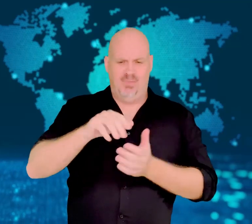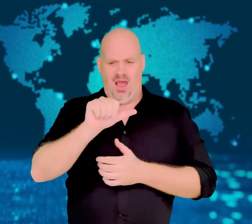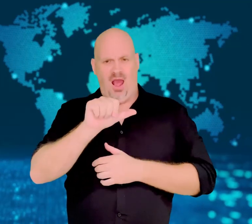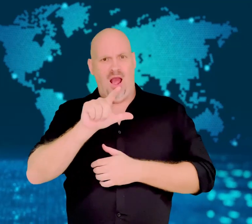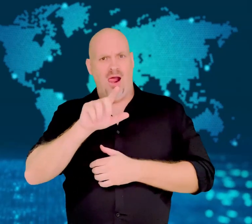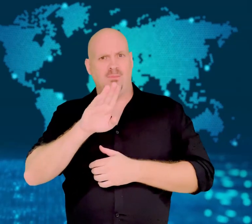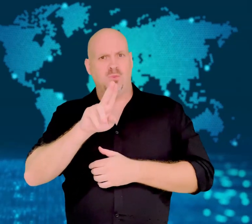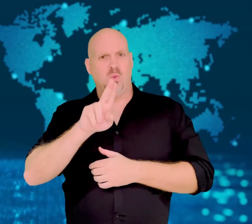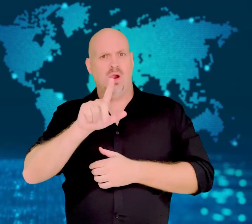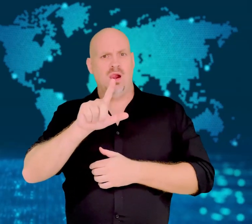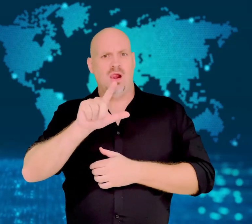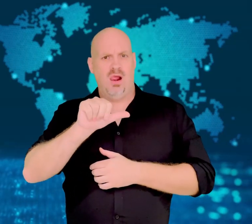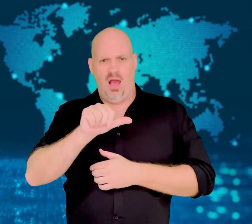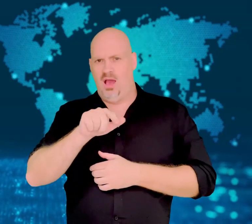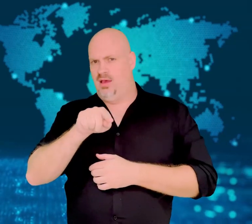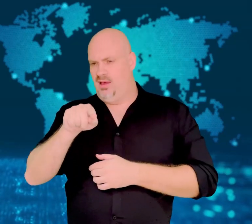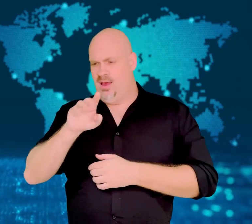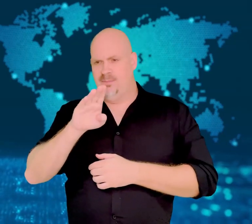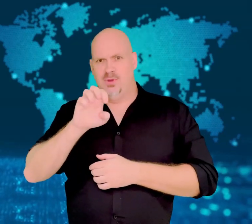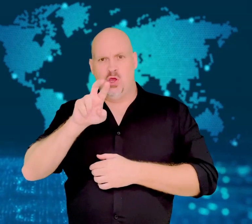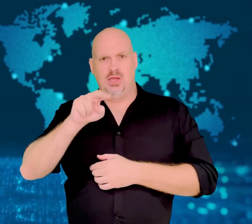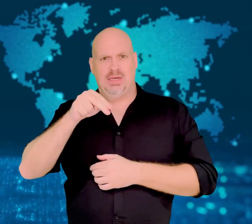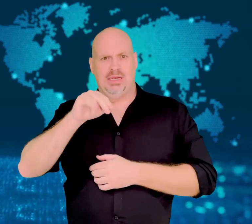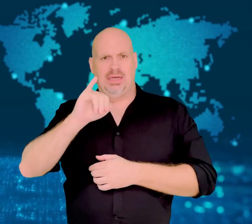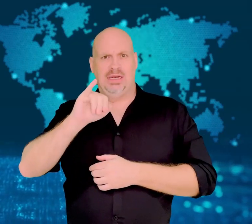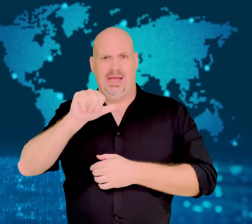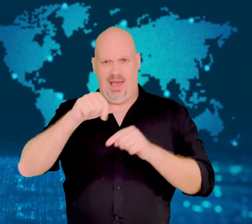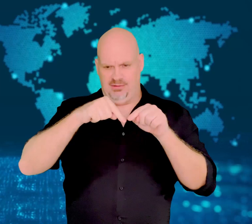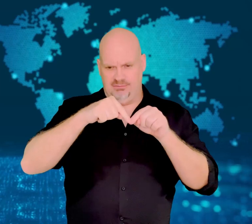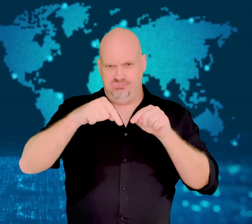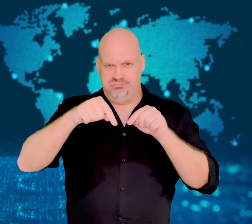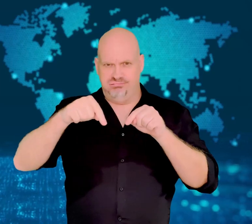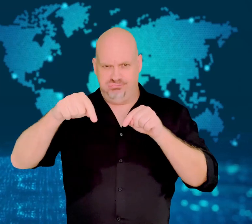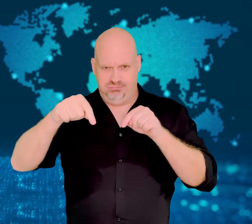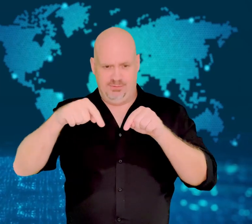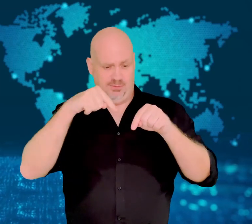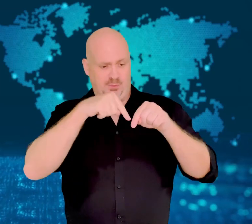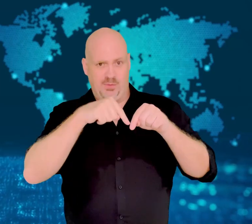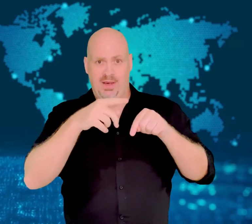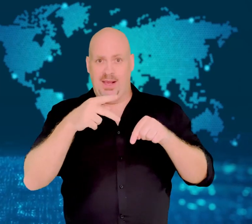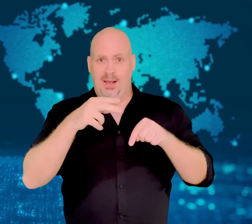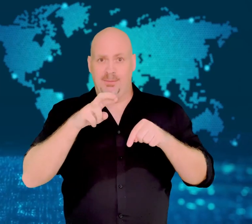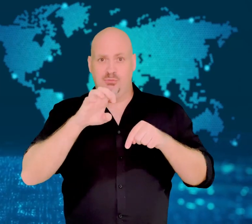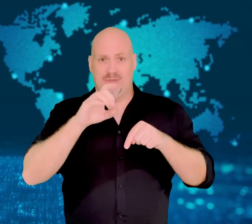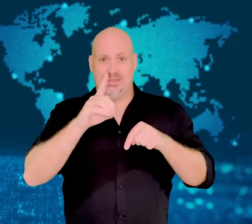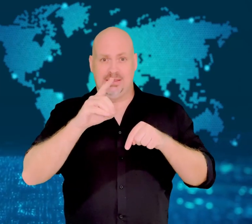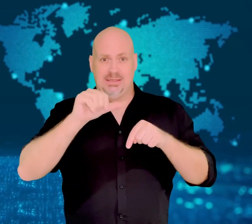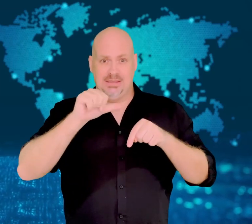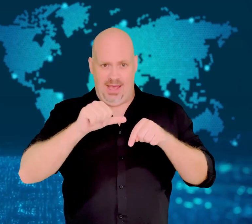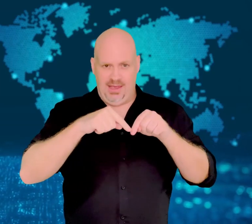from Preda to Alvaneu and over the Landwasser Viaduct.